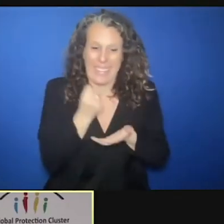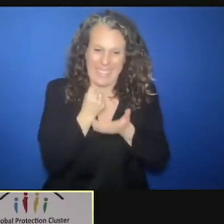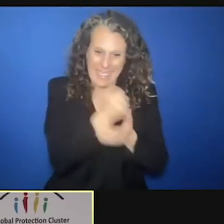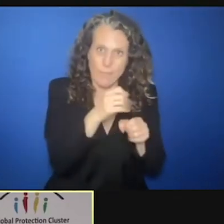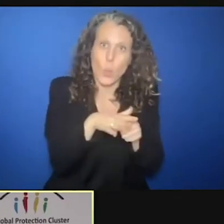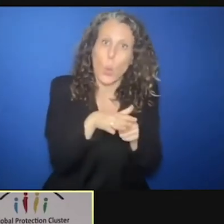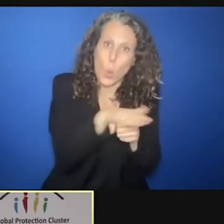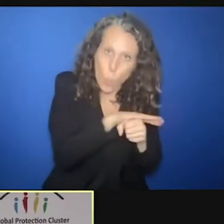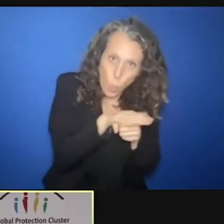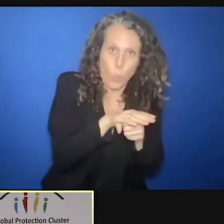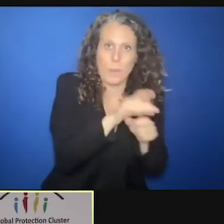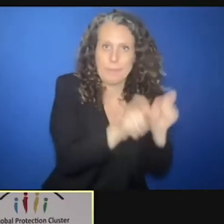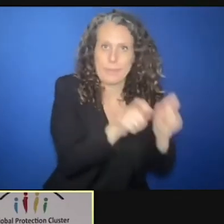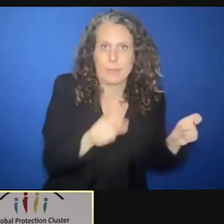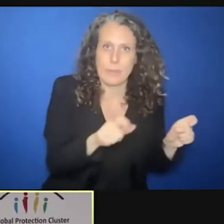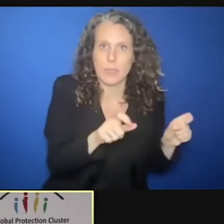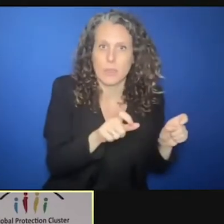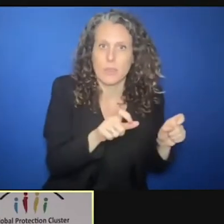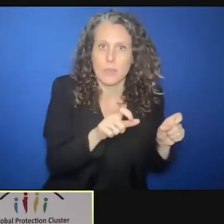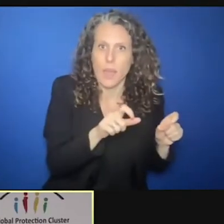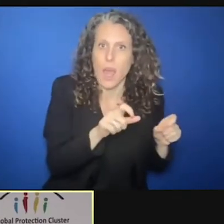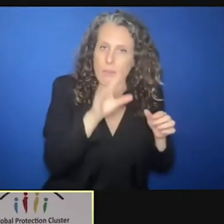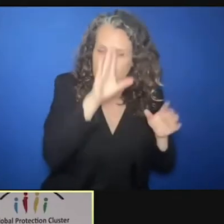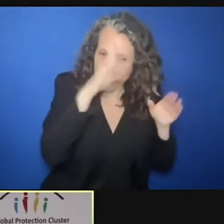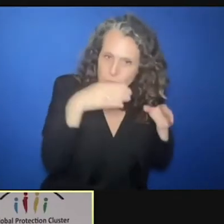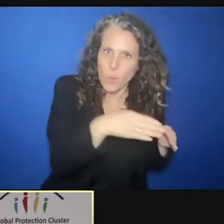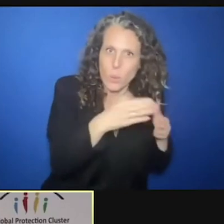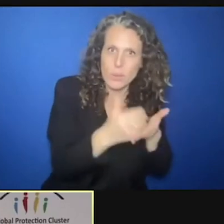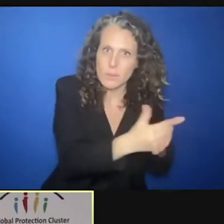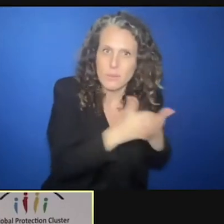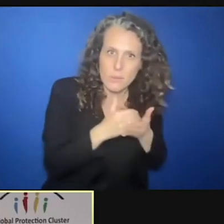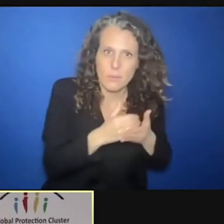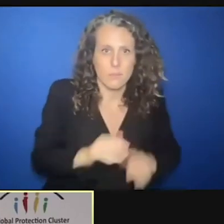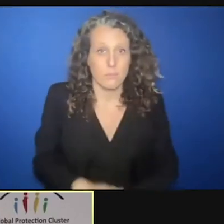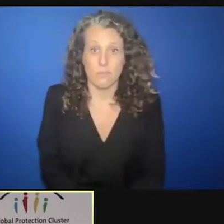a grand bargain commitment and we will stick to it. We are fulfilling our part of the deal.